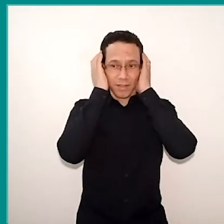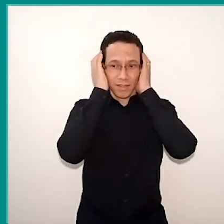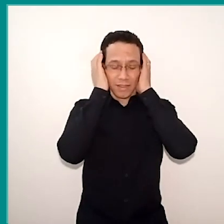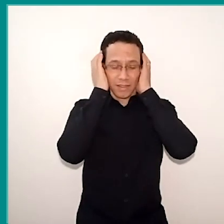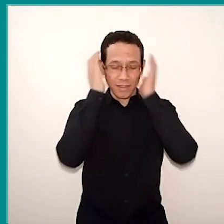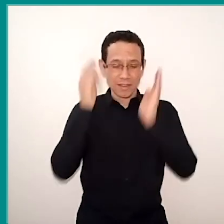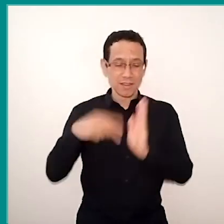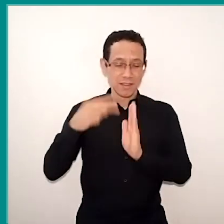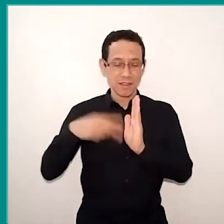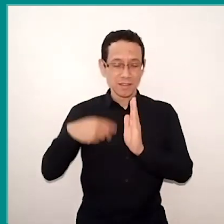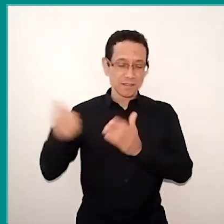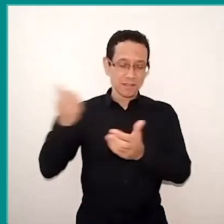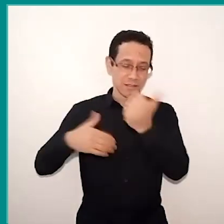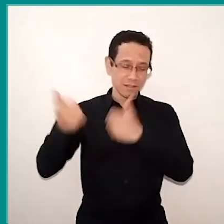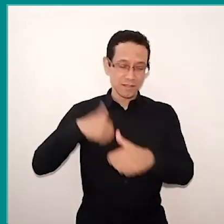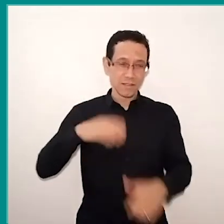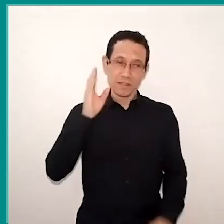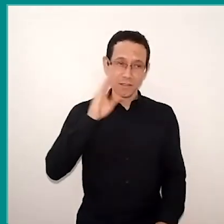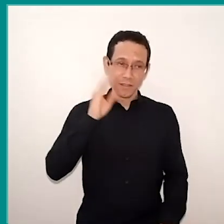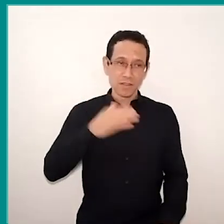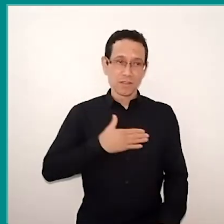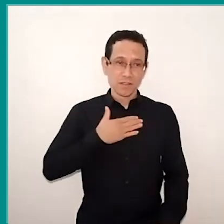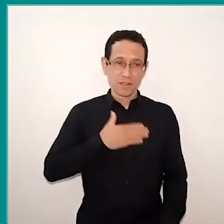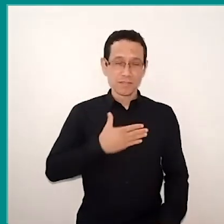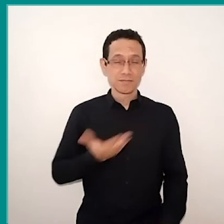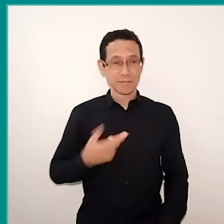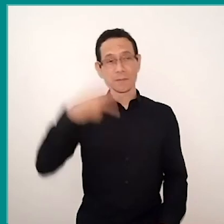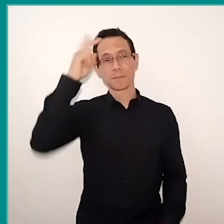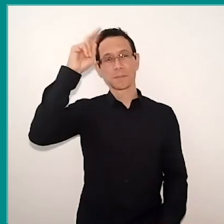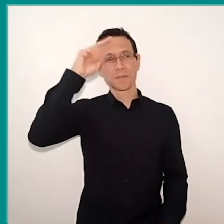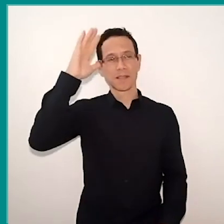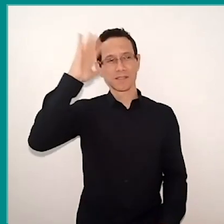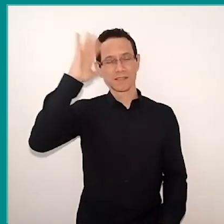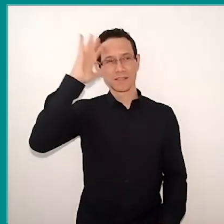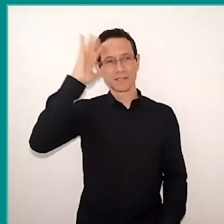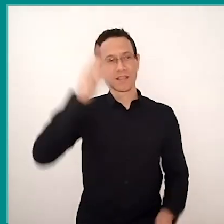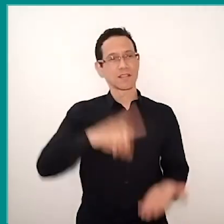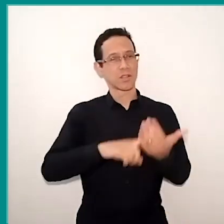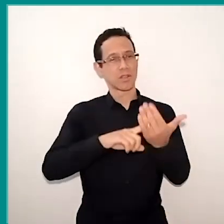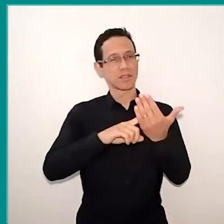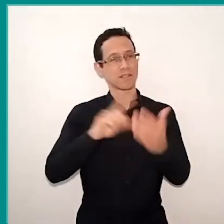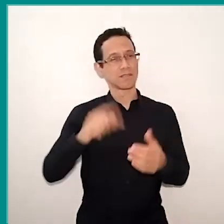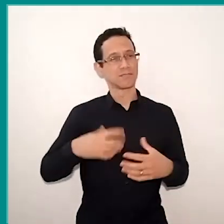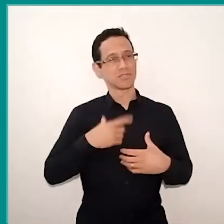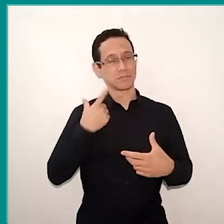So when we think in this technology as a means. The students knew they were going to read, but not read to me,